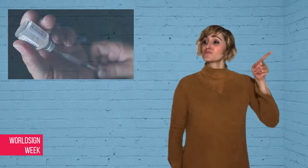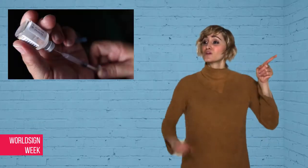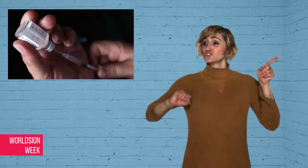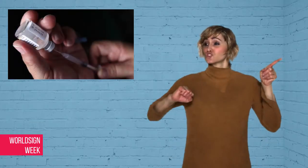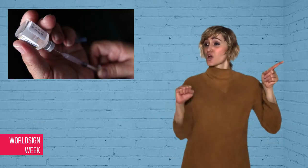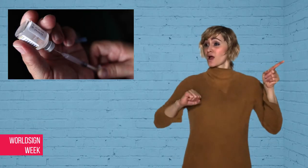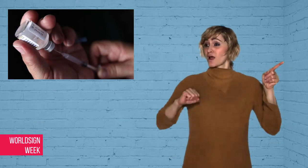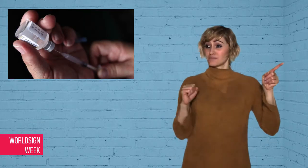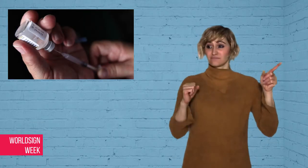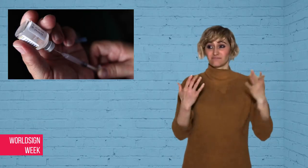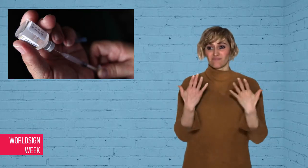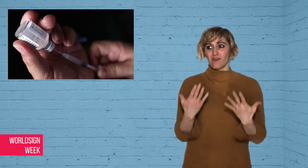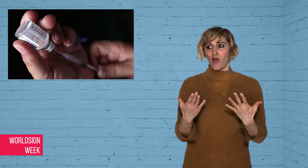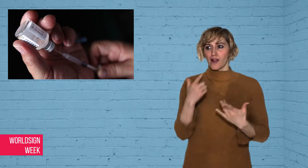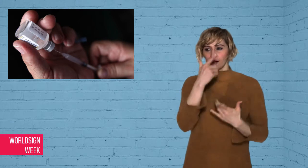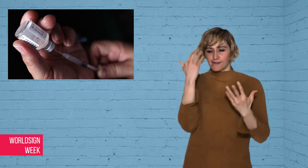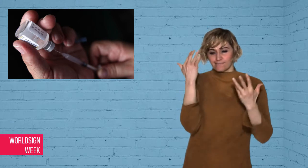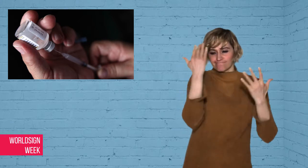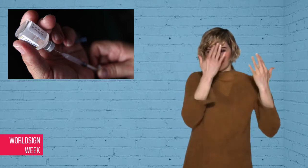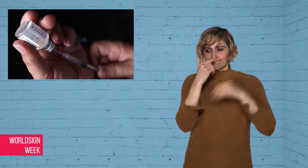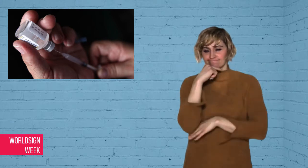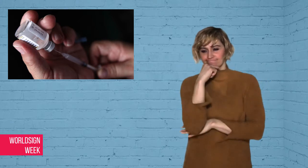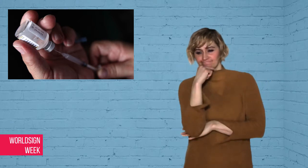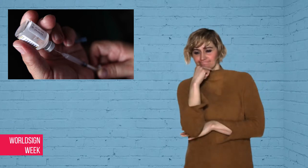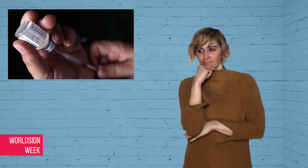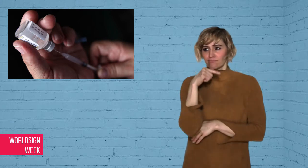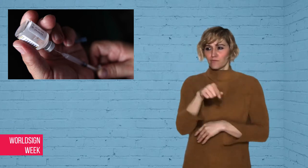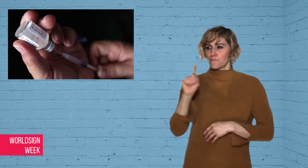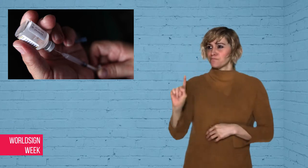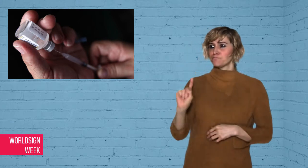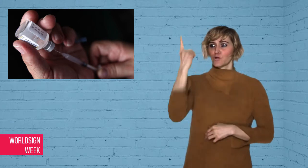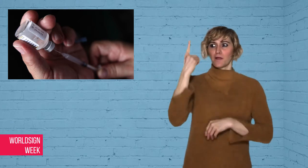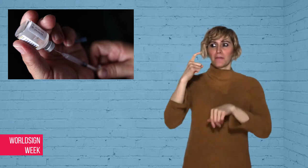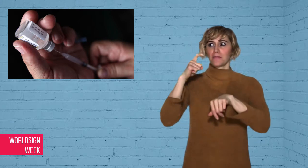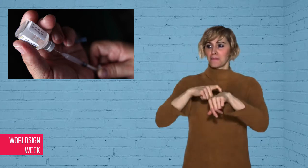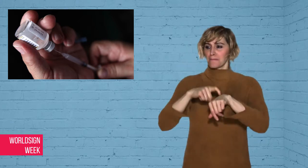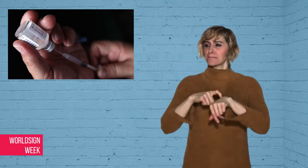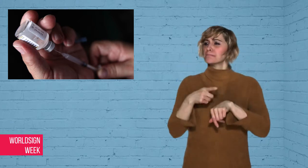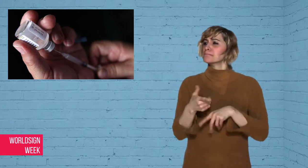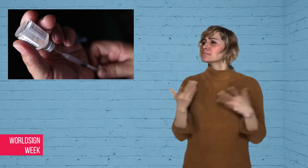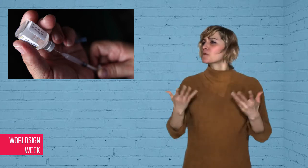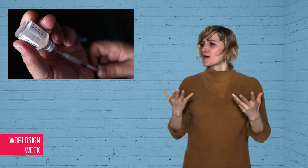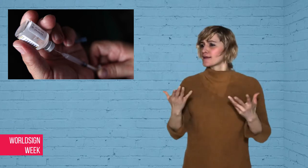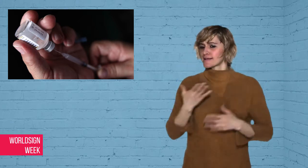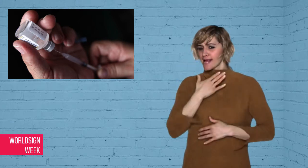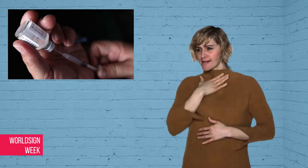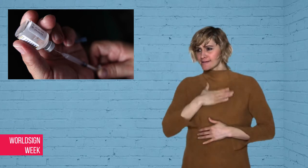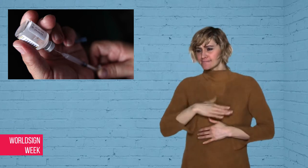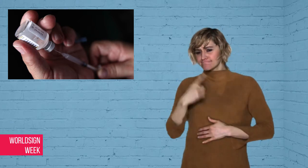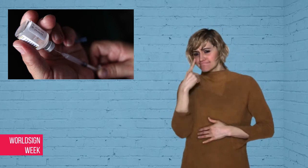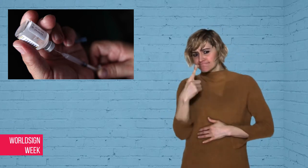Dawn: Scotland is now considering, for